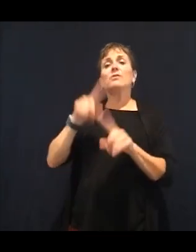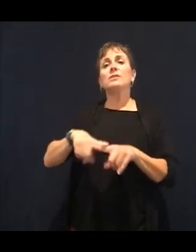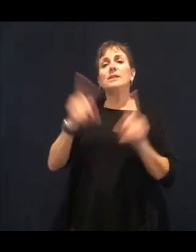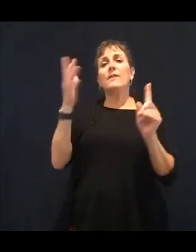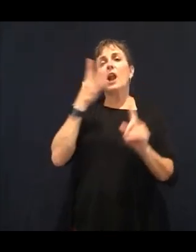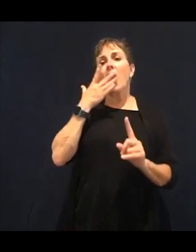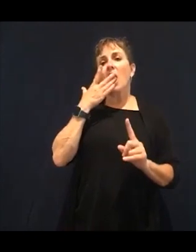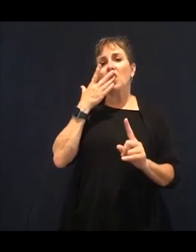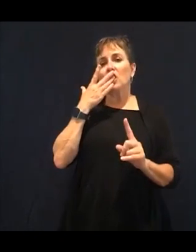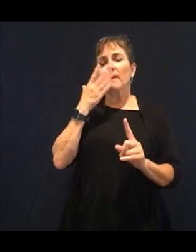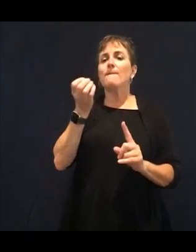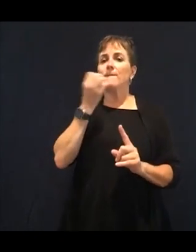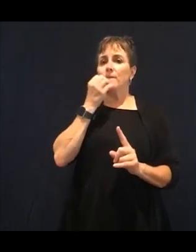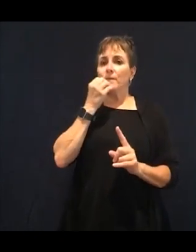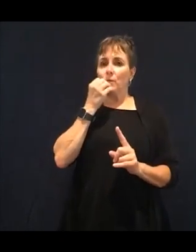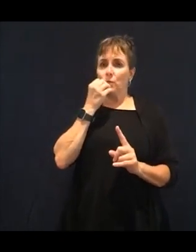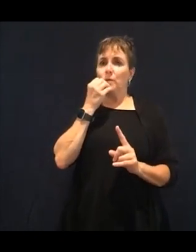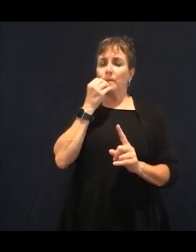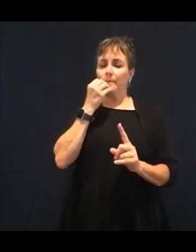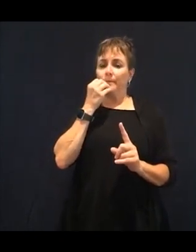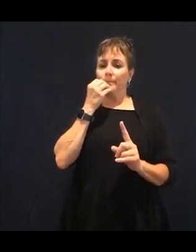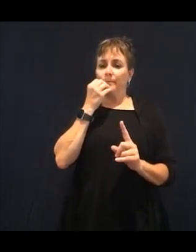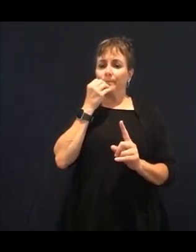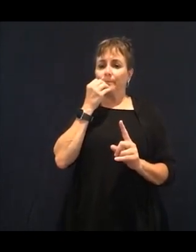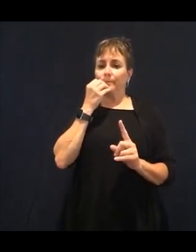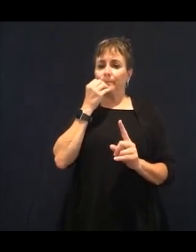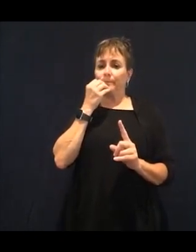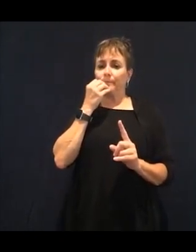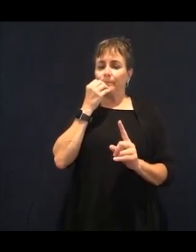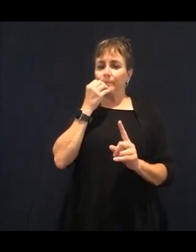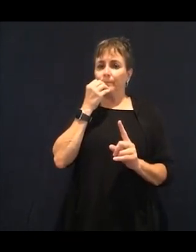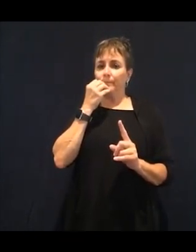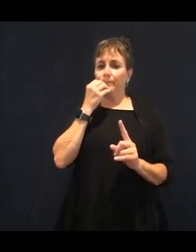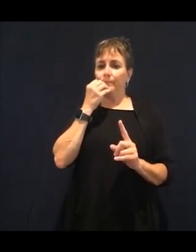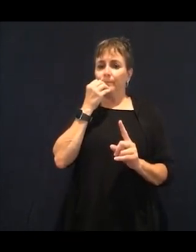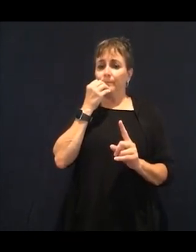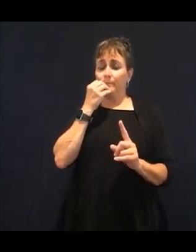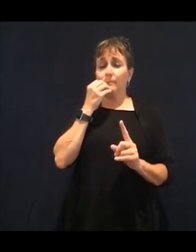our bodies. Vitamins and minerals and phytonutrients that we need